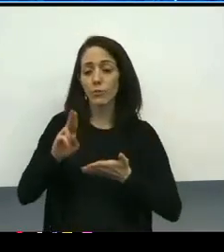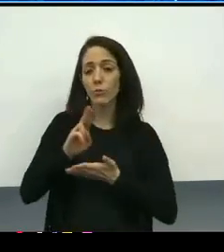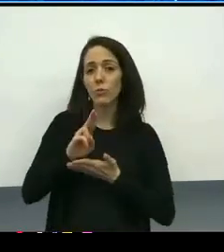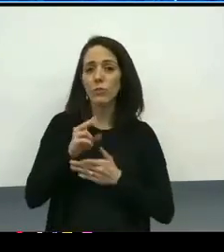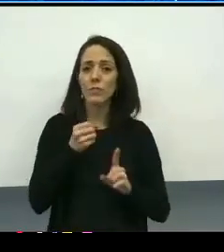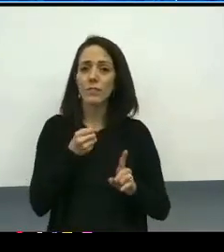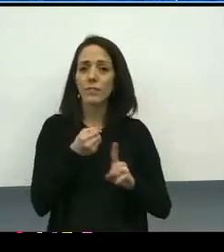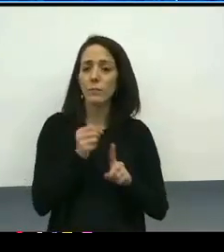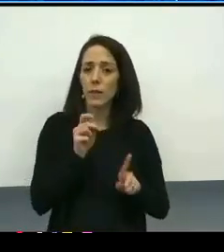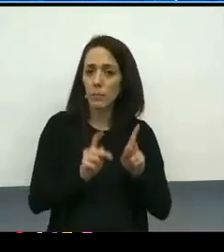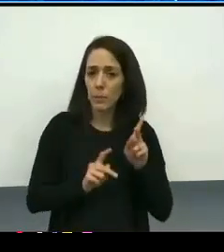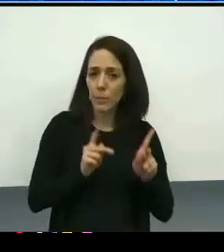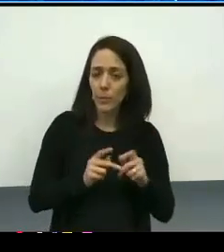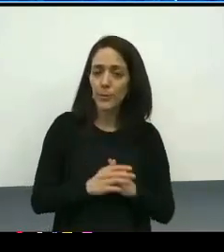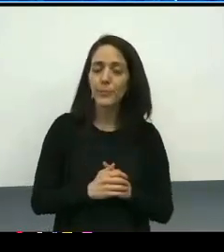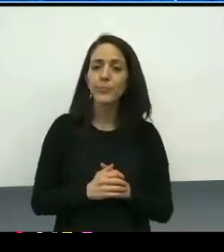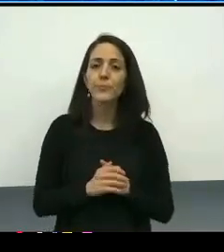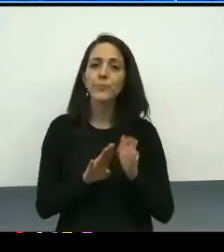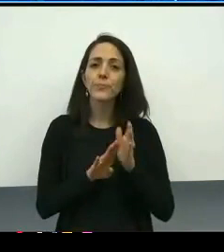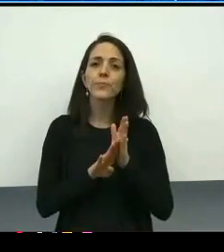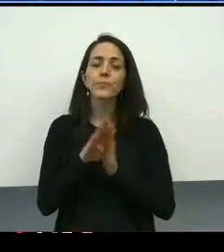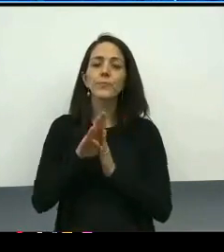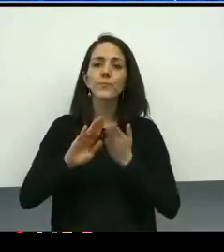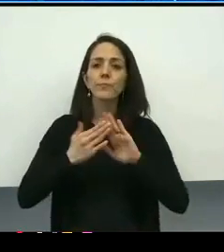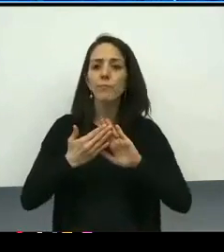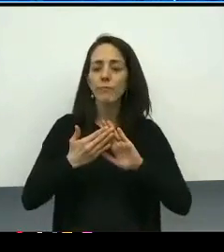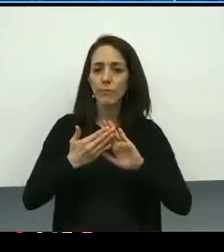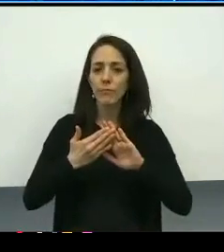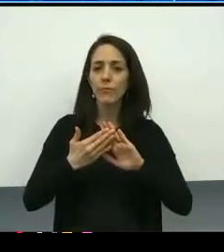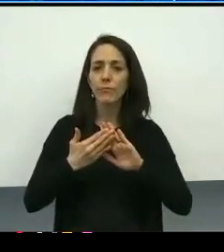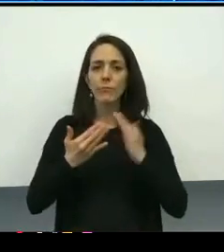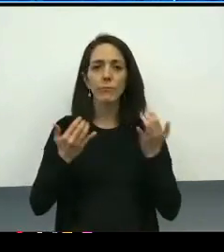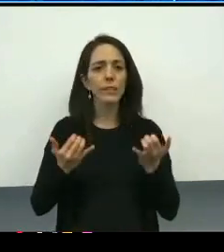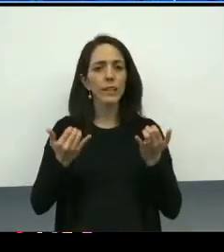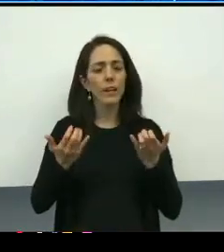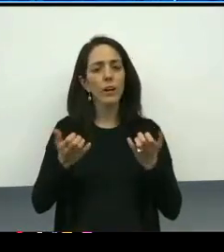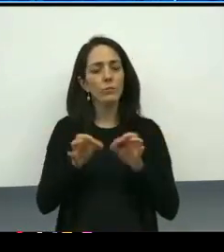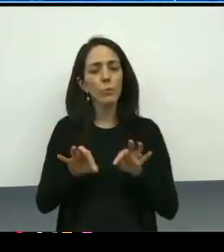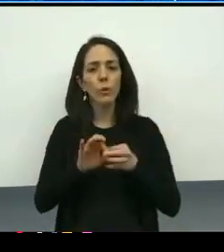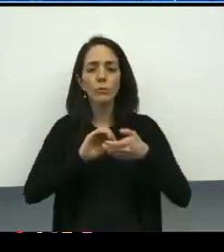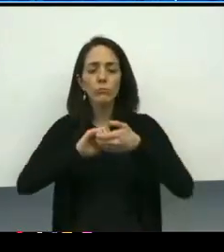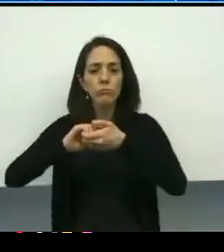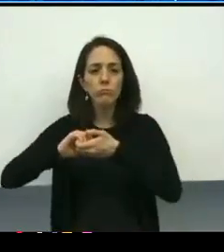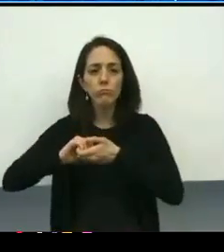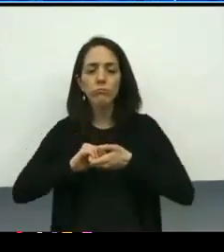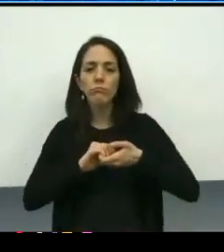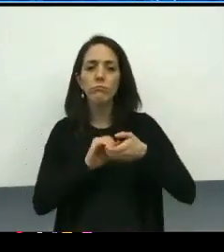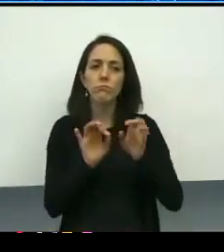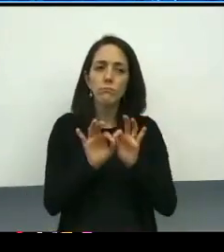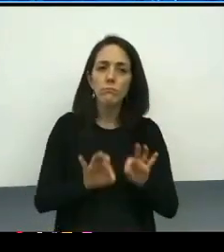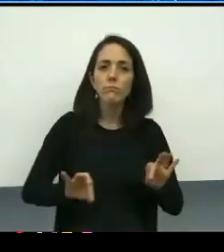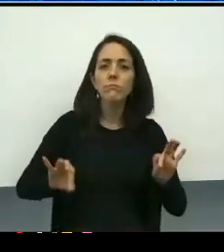In constructing the committee, we really sought to bring together prominent and less visible or heard voices.